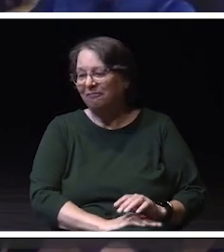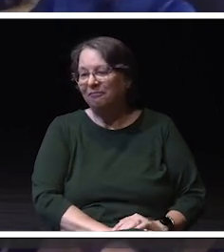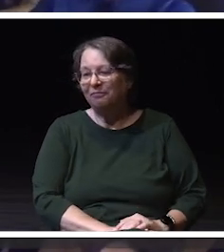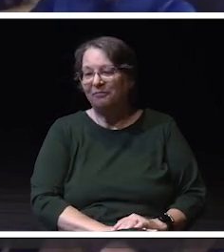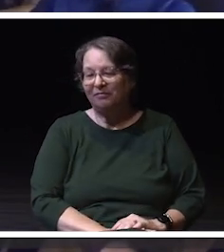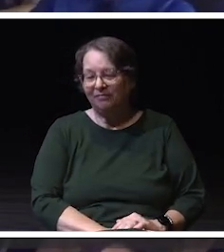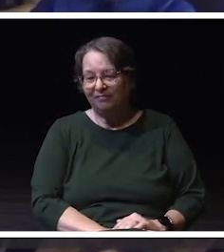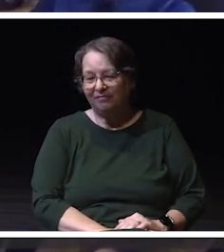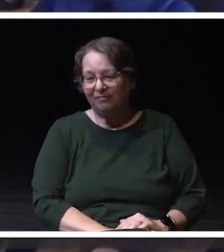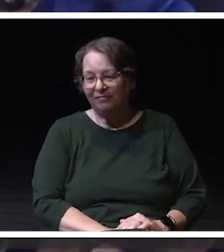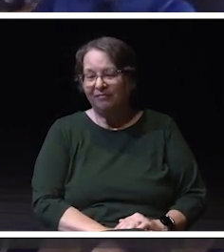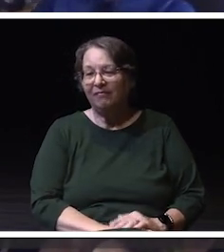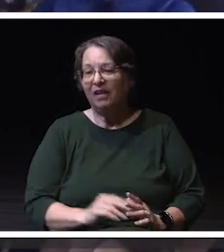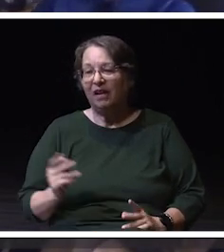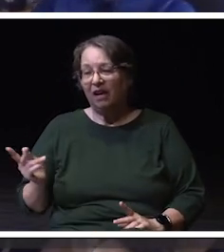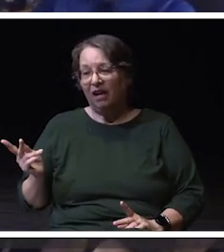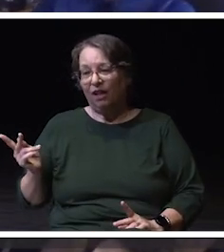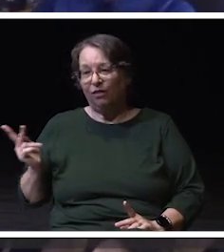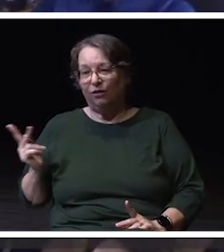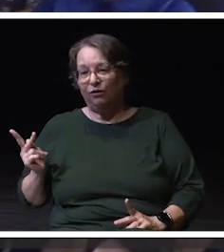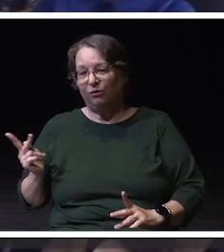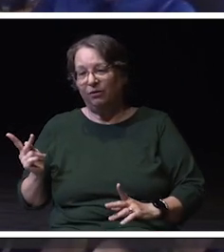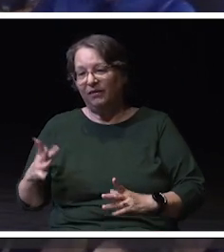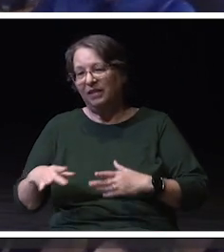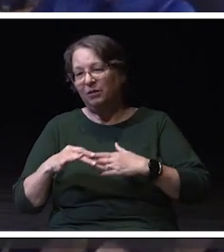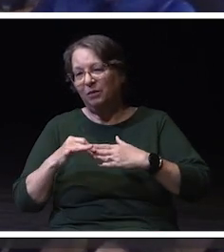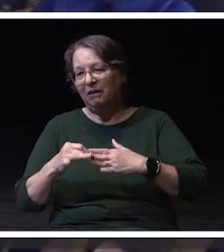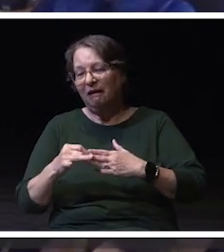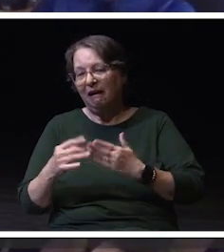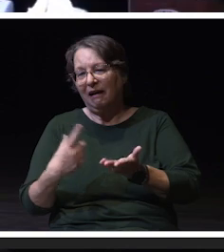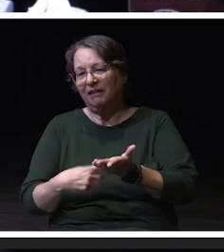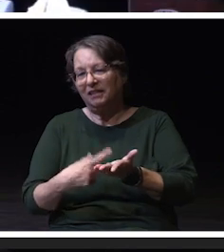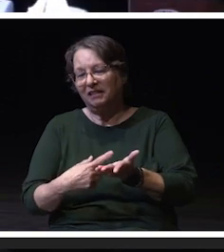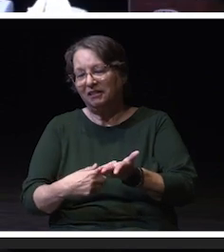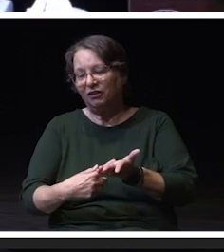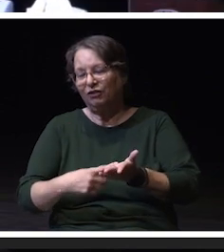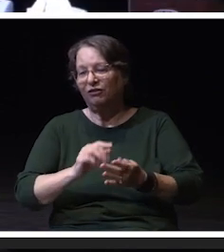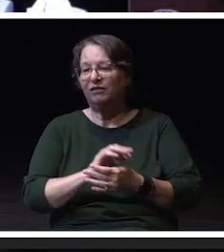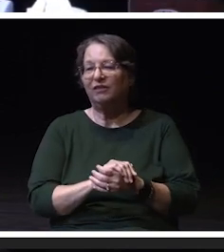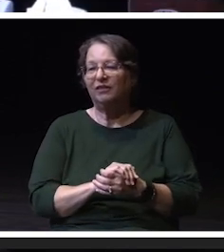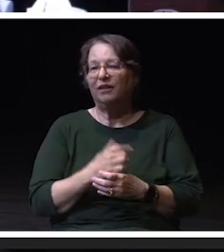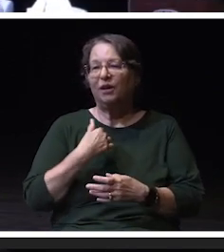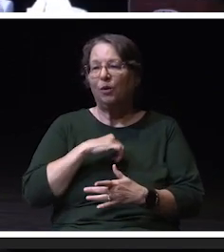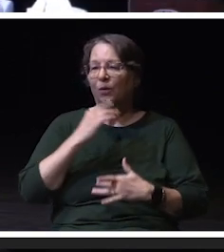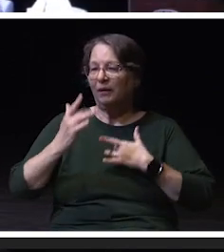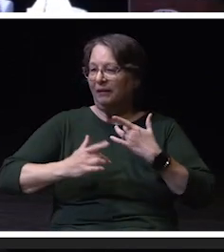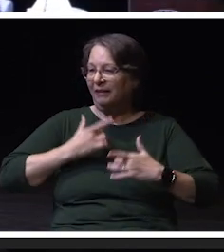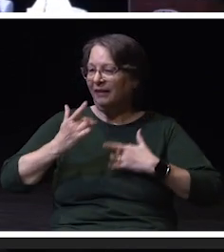Jeff and I will be guiding today's conversations, and we are excited to kick things off.